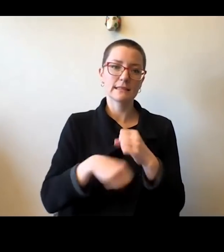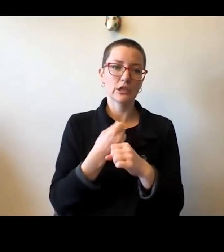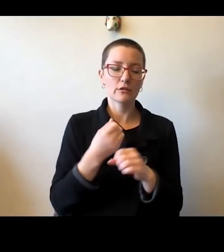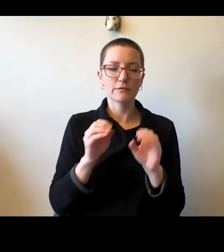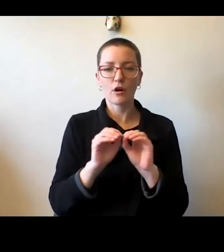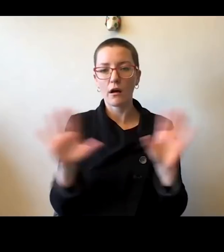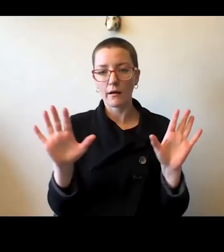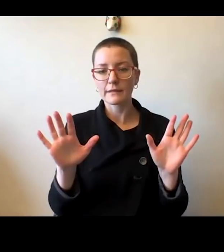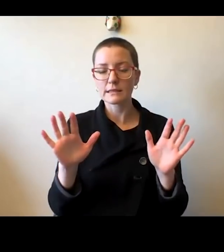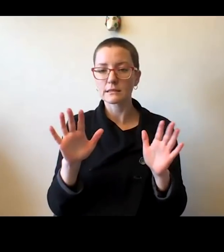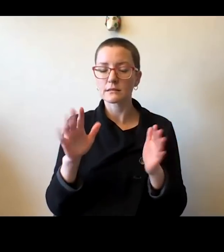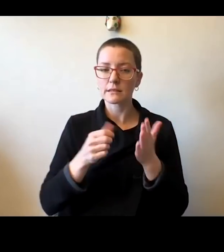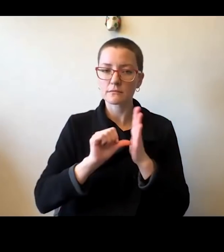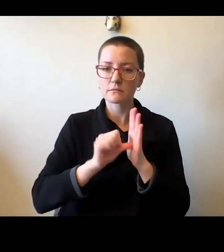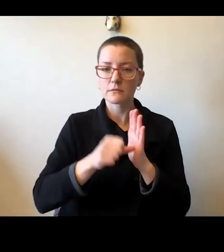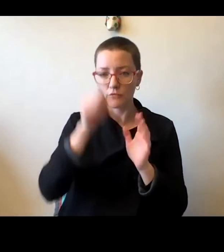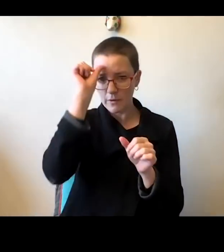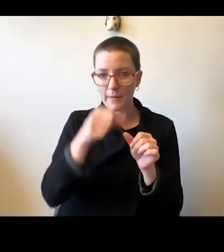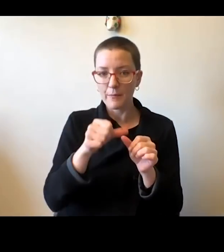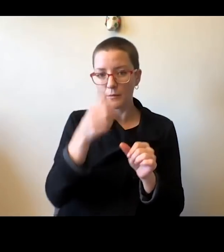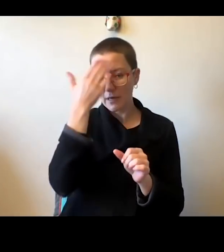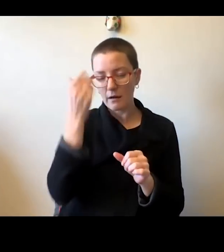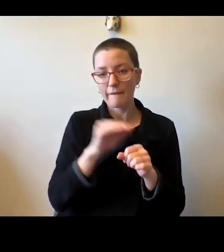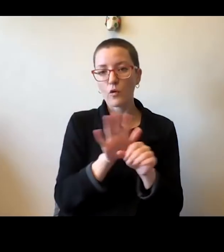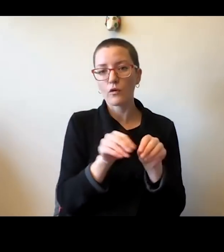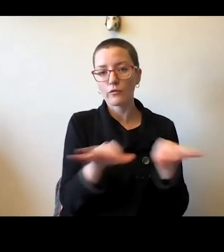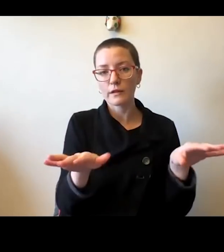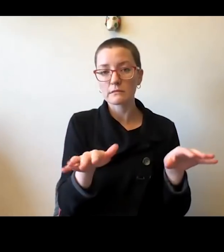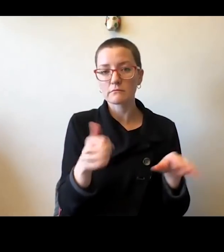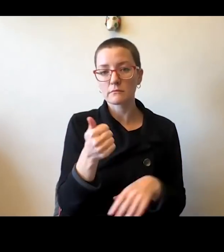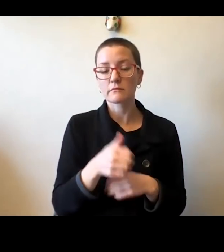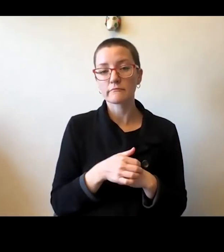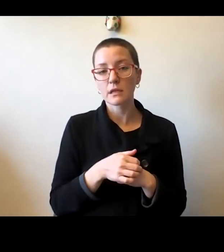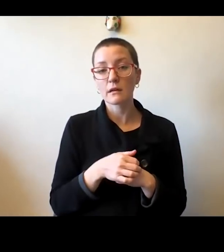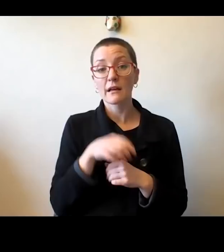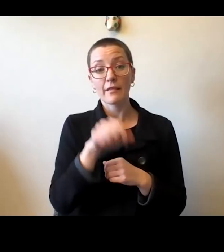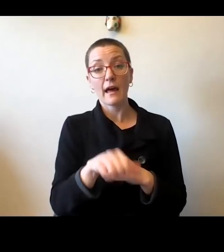And that crisis has dominated our collective attention and most of our energy.